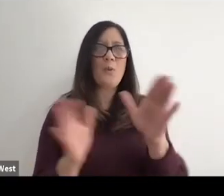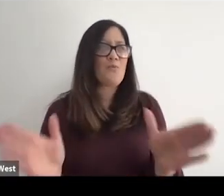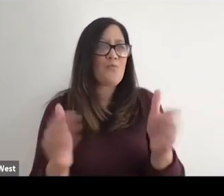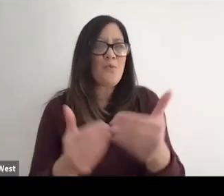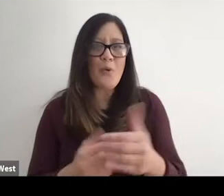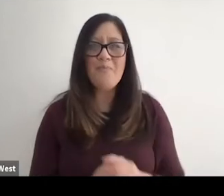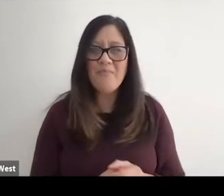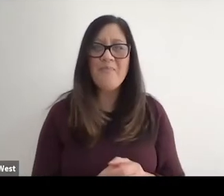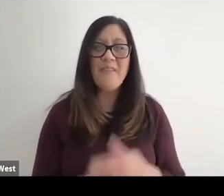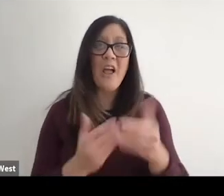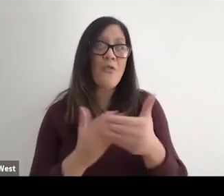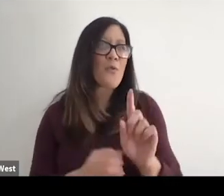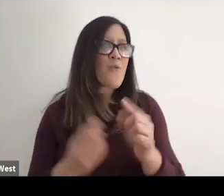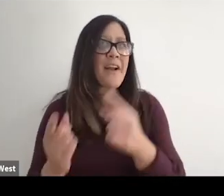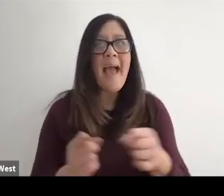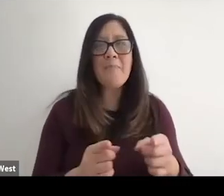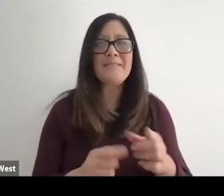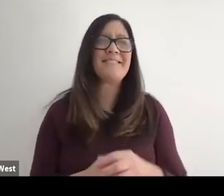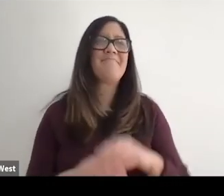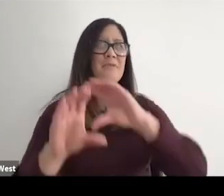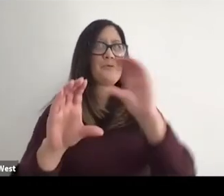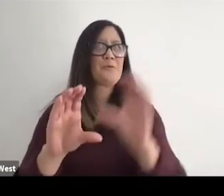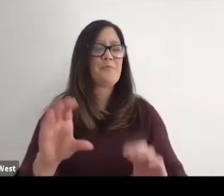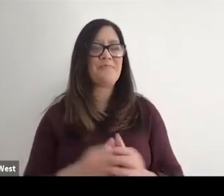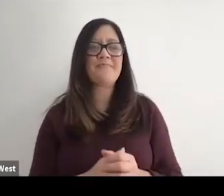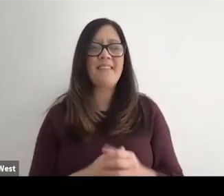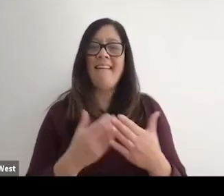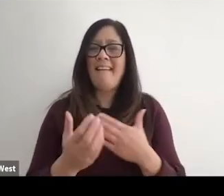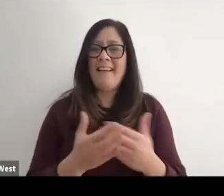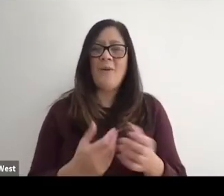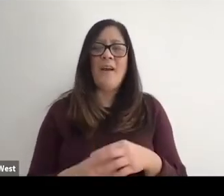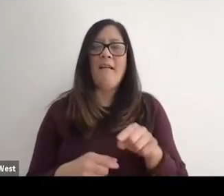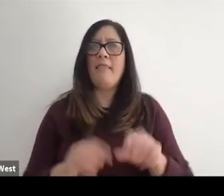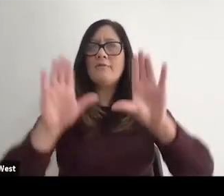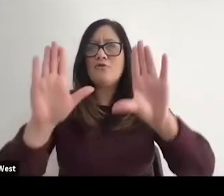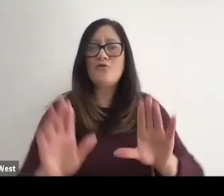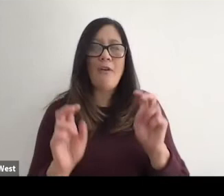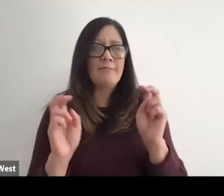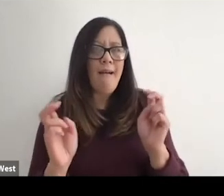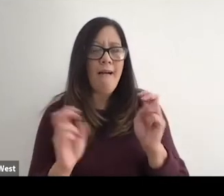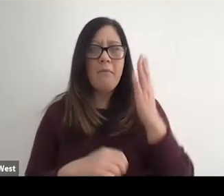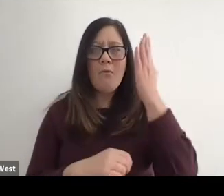room on the room where it happens. The room where it happens. So listen, this is a great topic